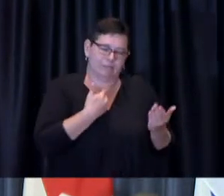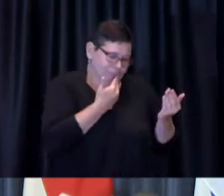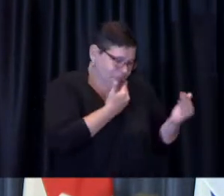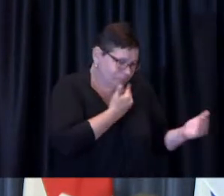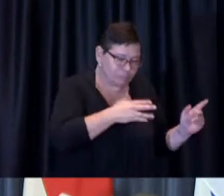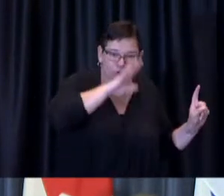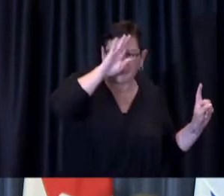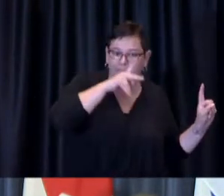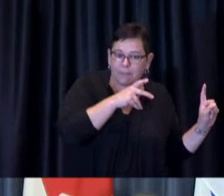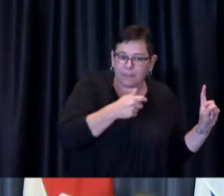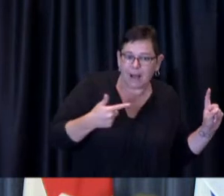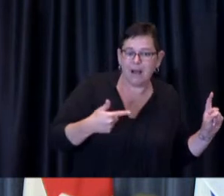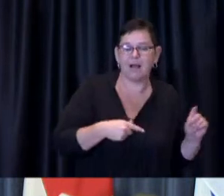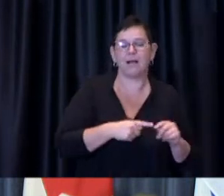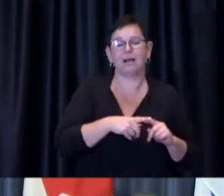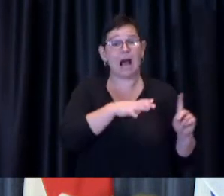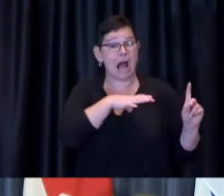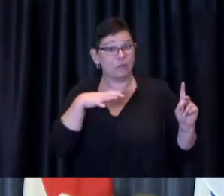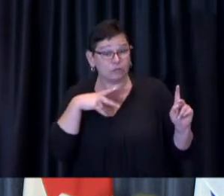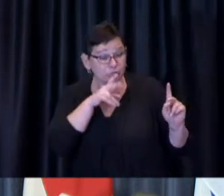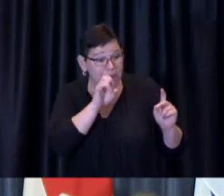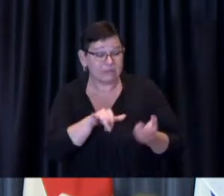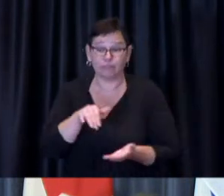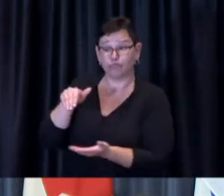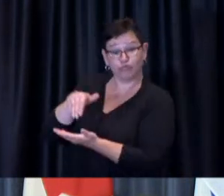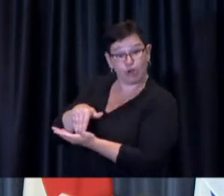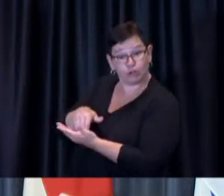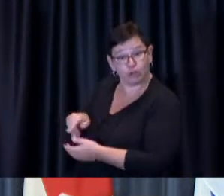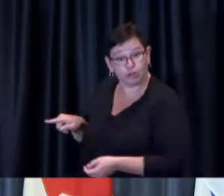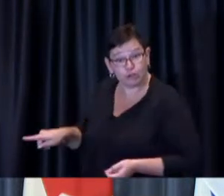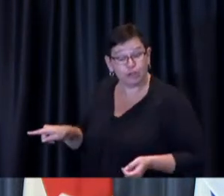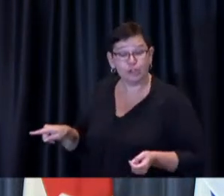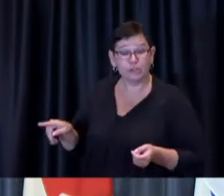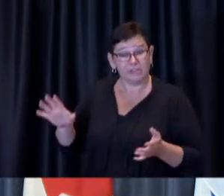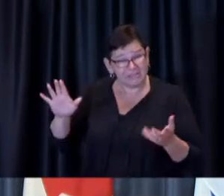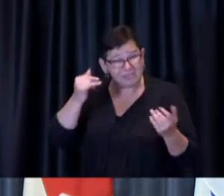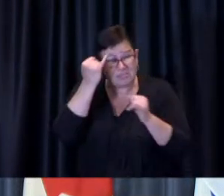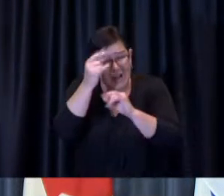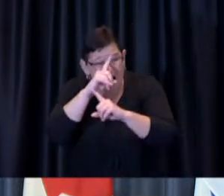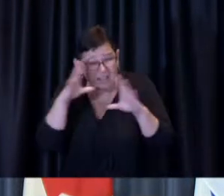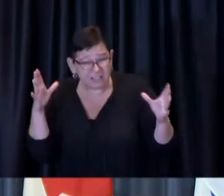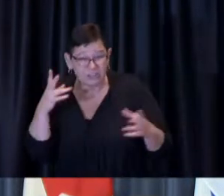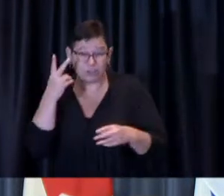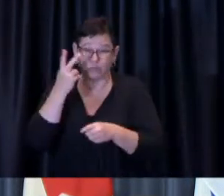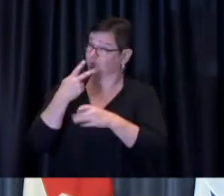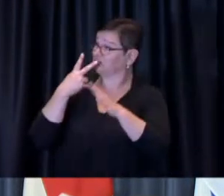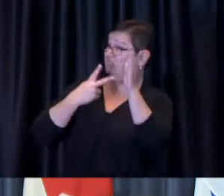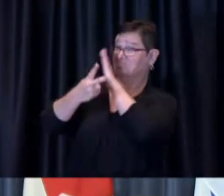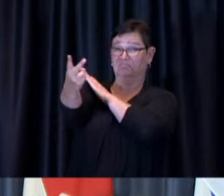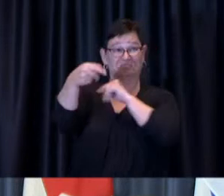I don't think any of us thought two years ago I don't know how you possibly could have thought we would ever be sitting here tasked with the responsibility